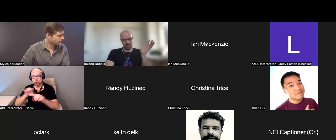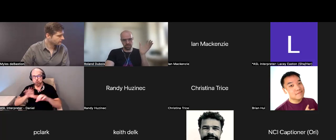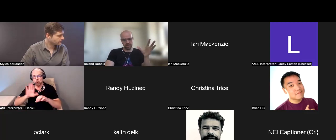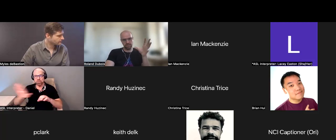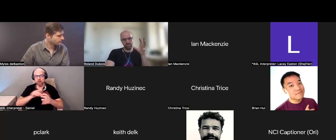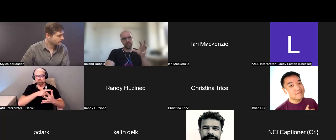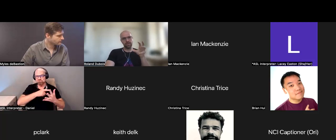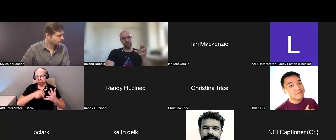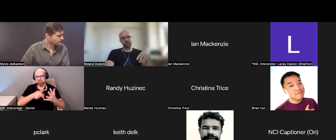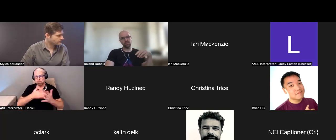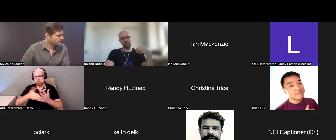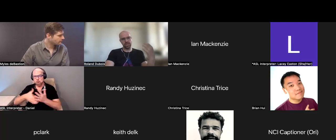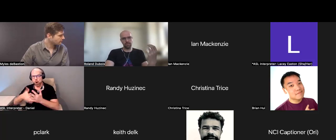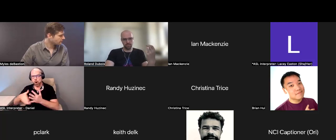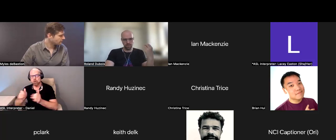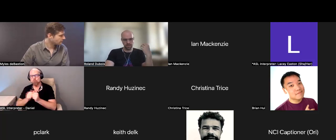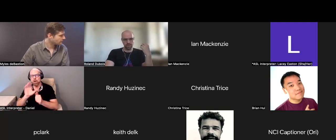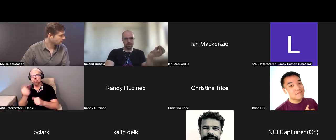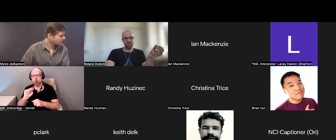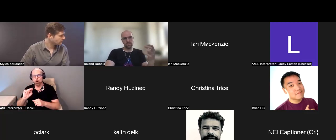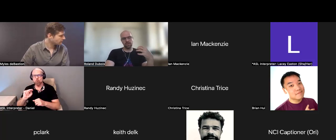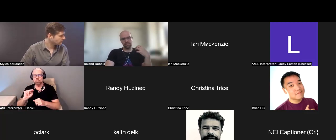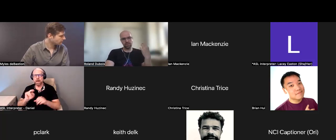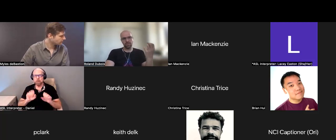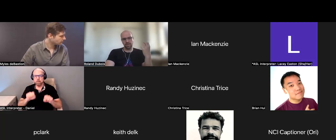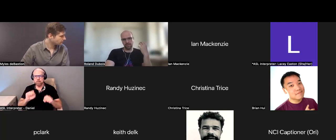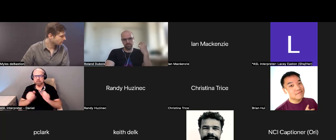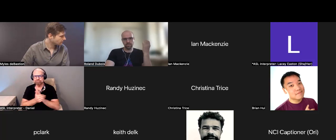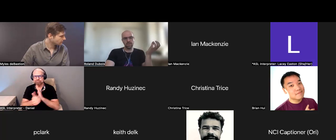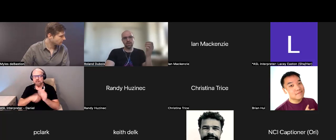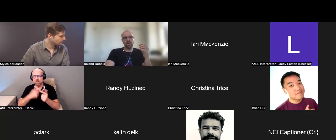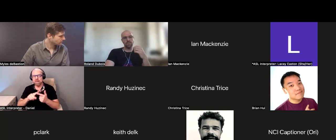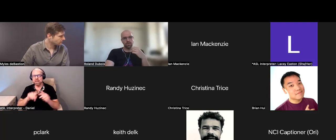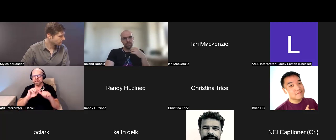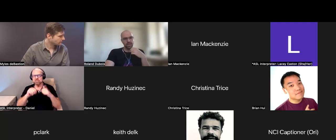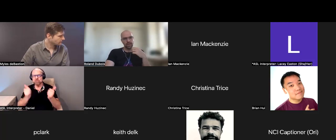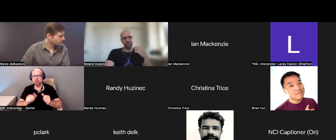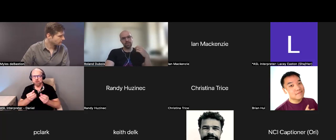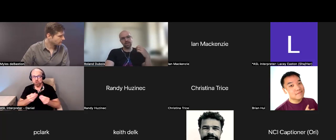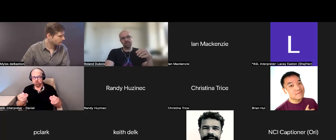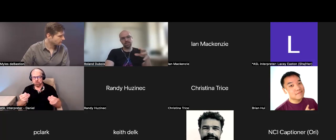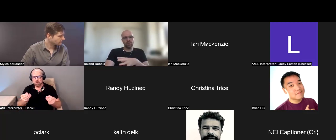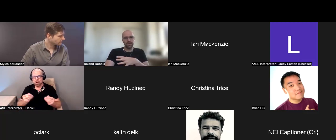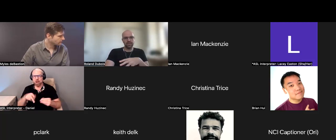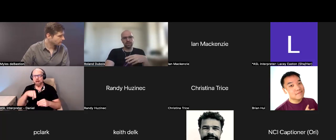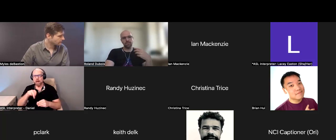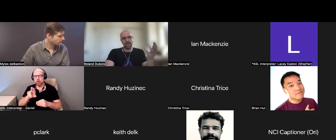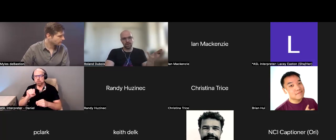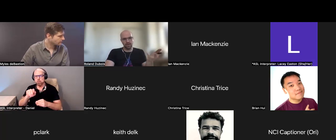the best of their ability to shape a solution, a visual, a prototype that showcases the power